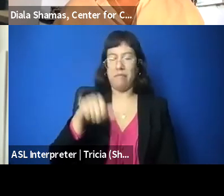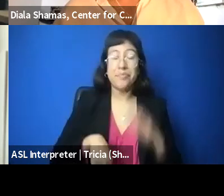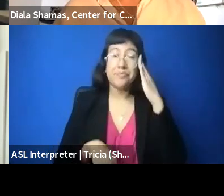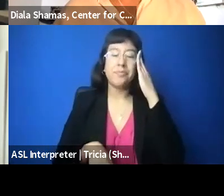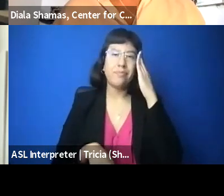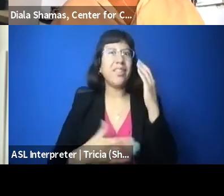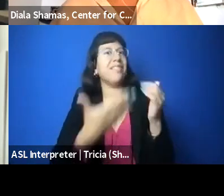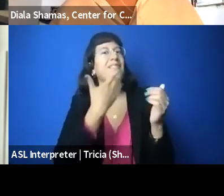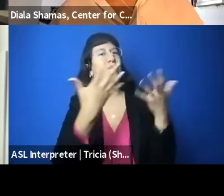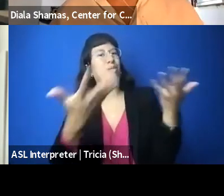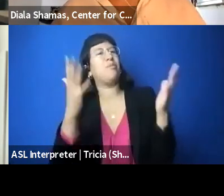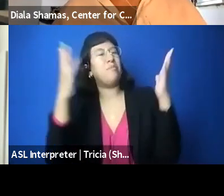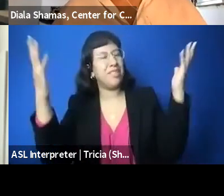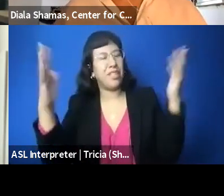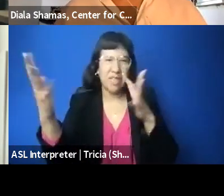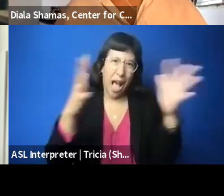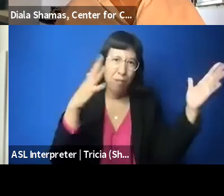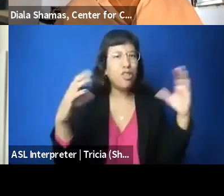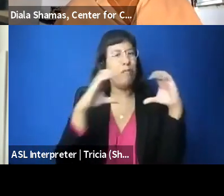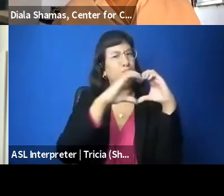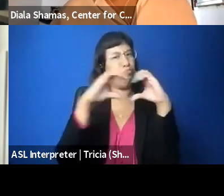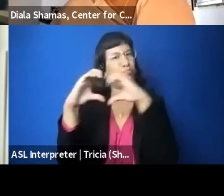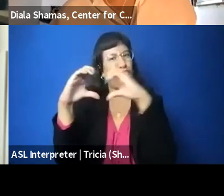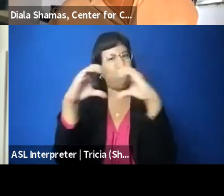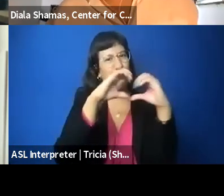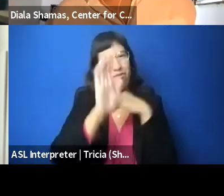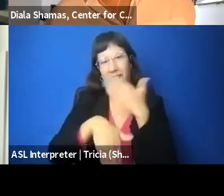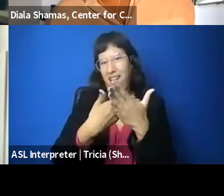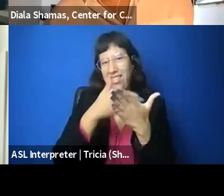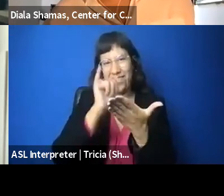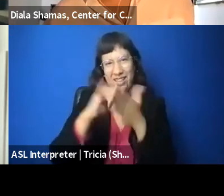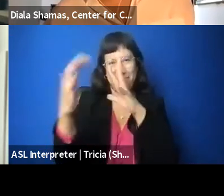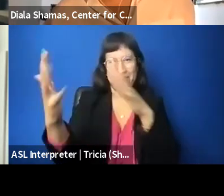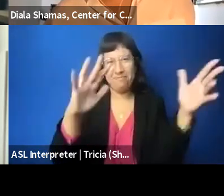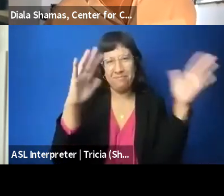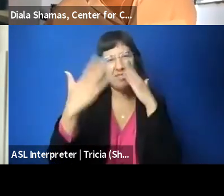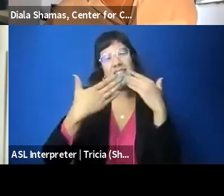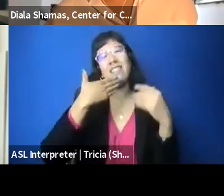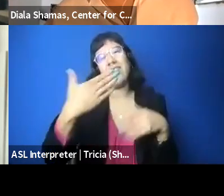emoji hearting and you know, all of those things. So, thank you so much to our incredible panelists,